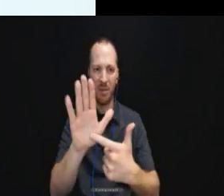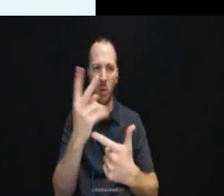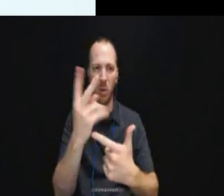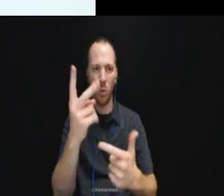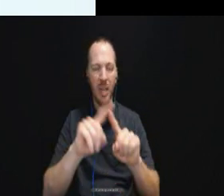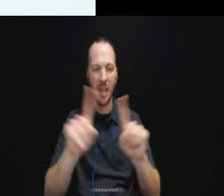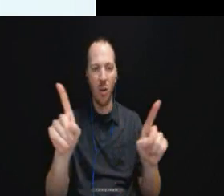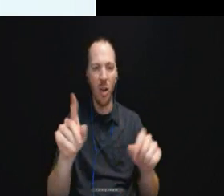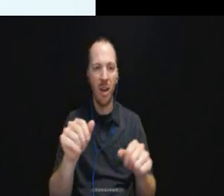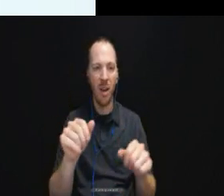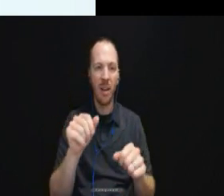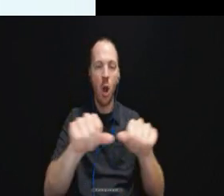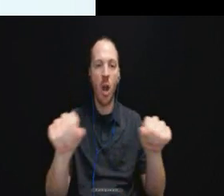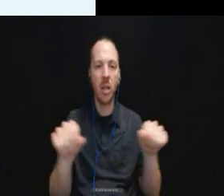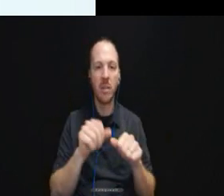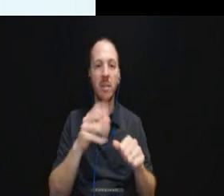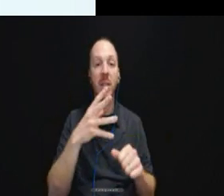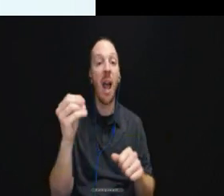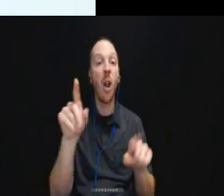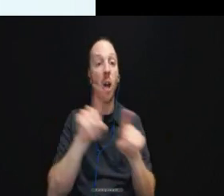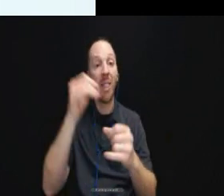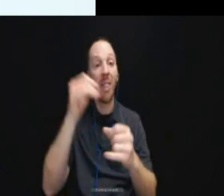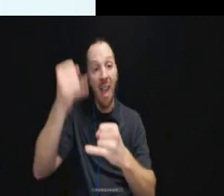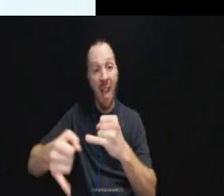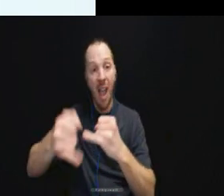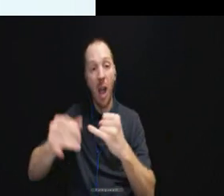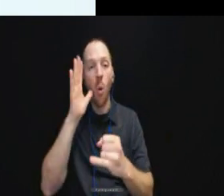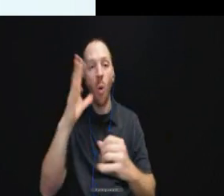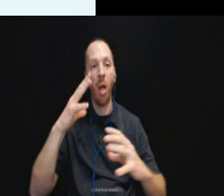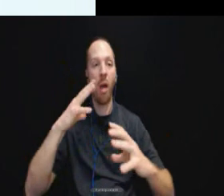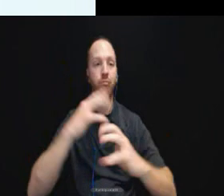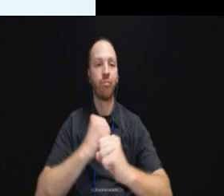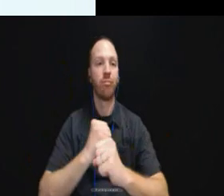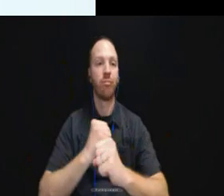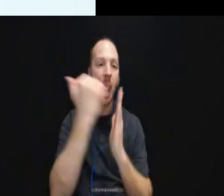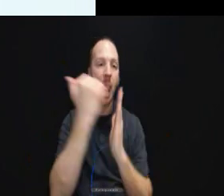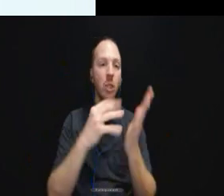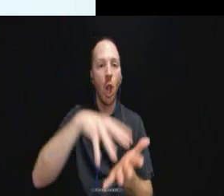And at the end we'll recap the lessons that we have learned.